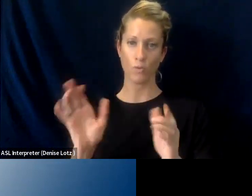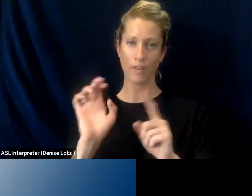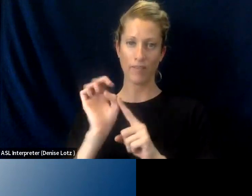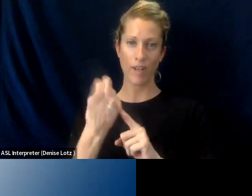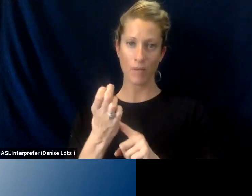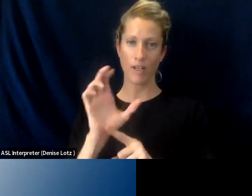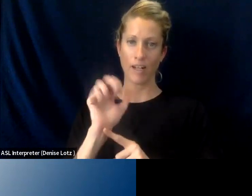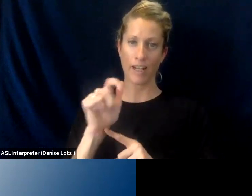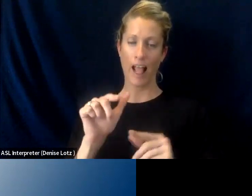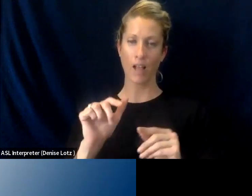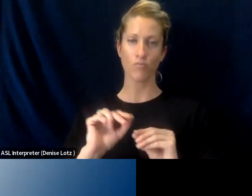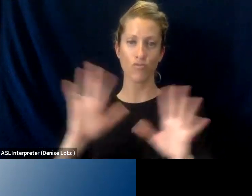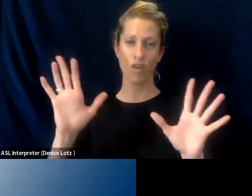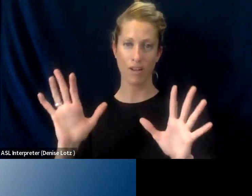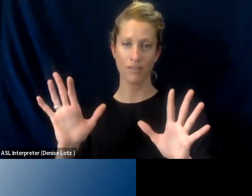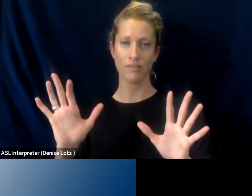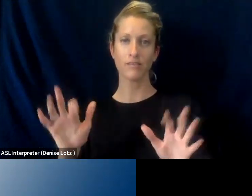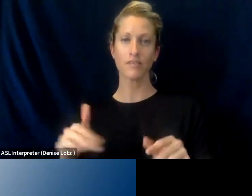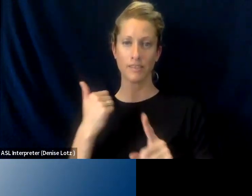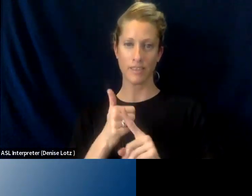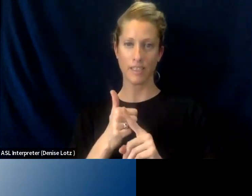Calbright has been a solution for them, right?